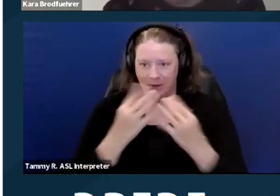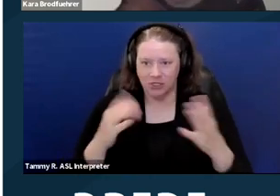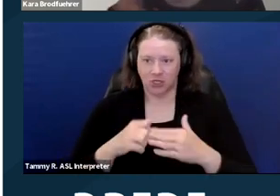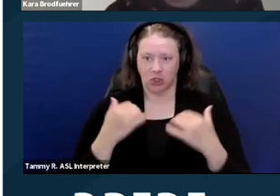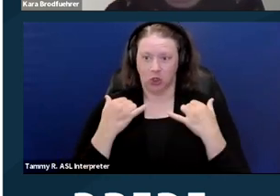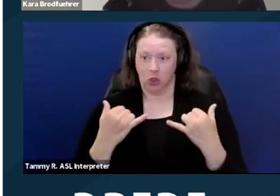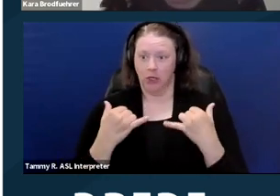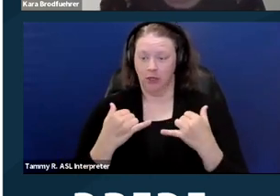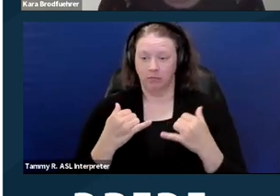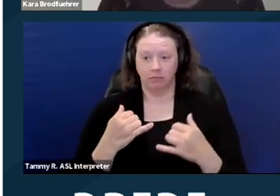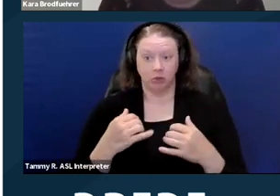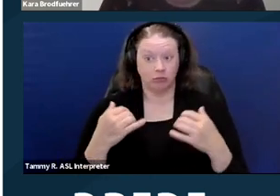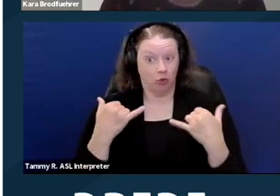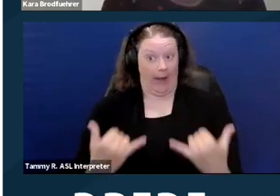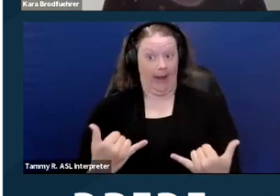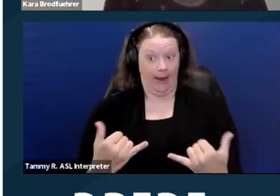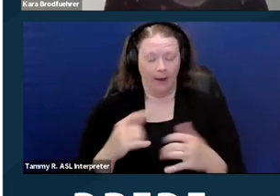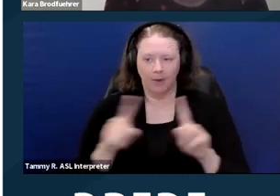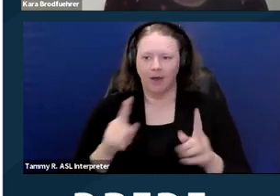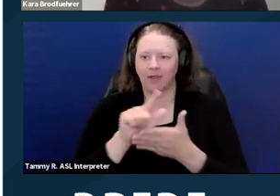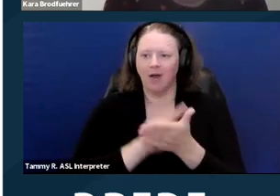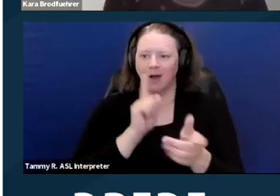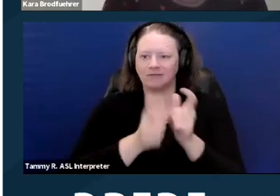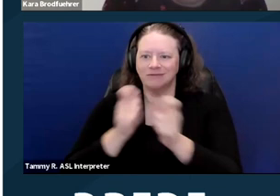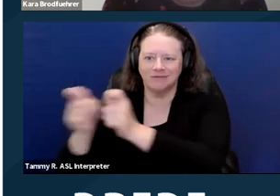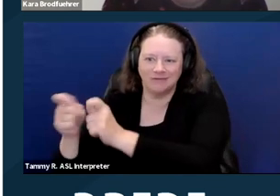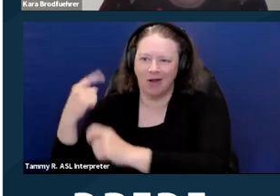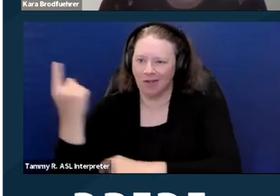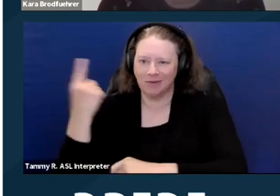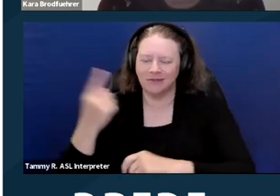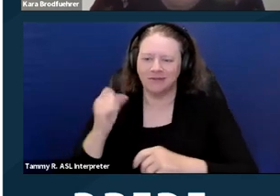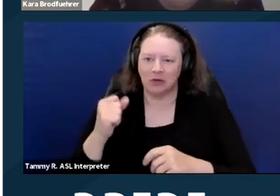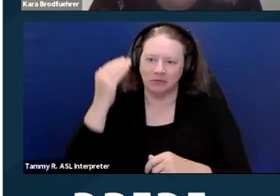But, you know, well law is always changing, so just be aware of that. Next slide.